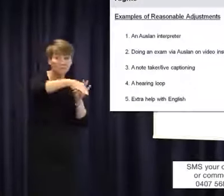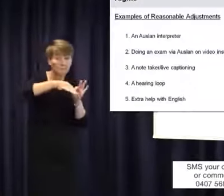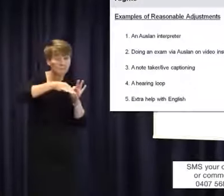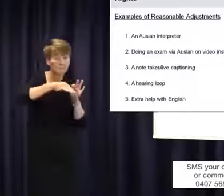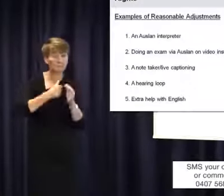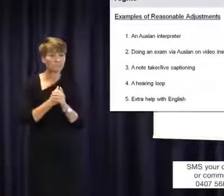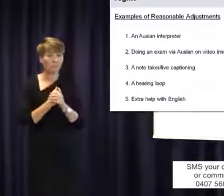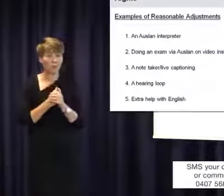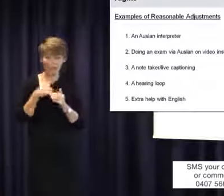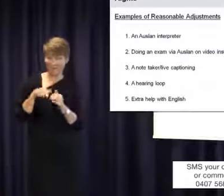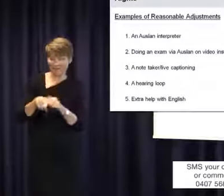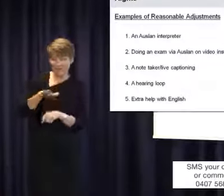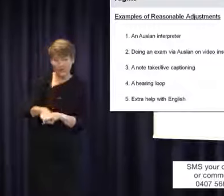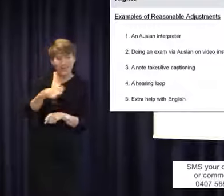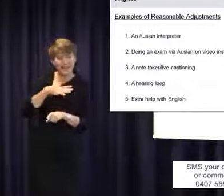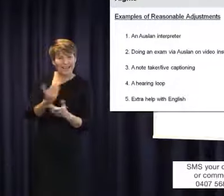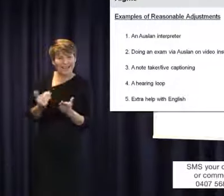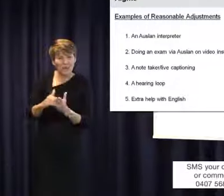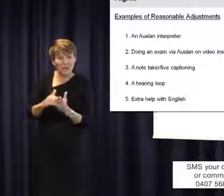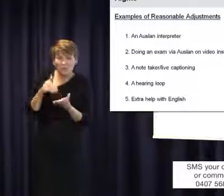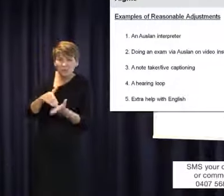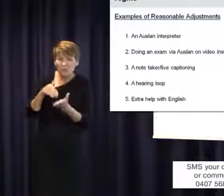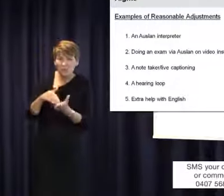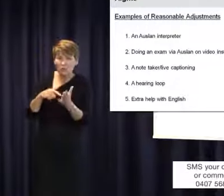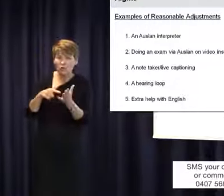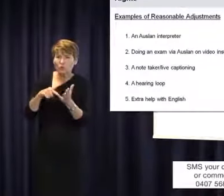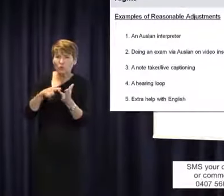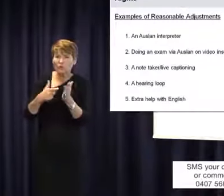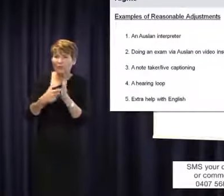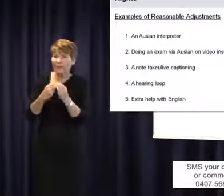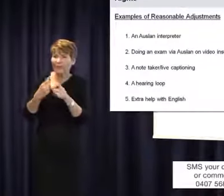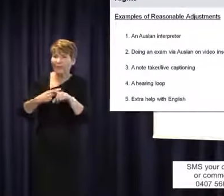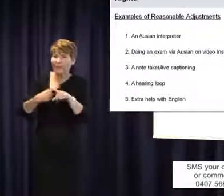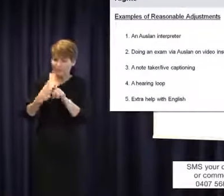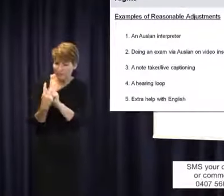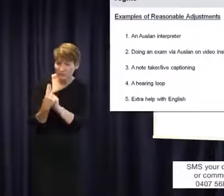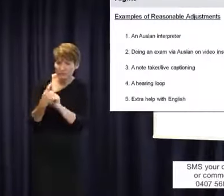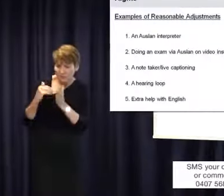English because for many deaf people English is not their first language and they might